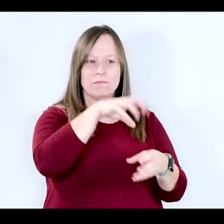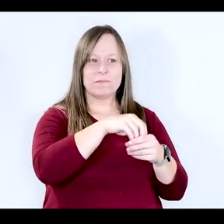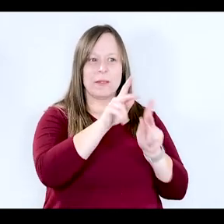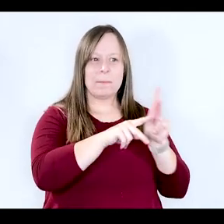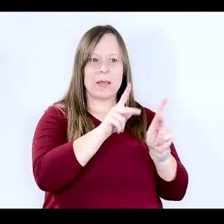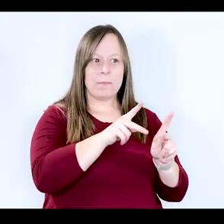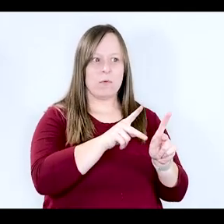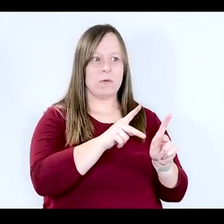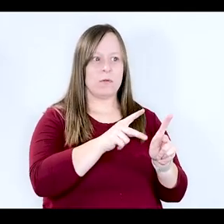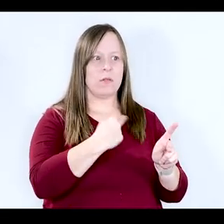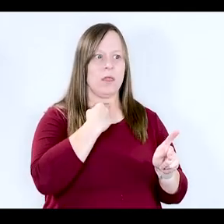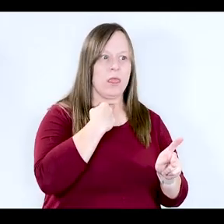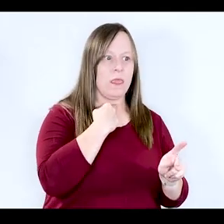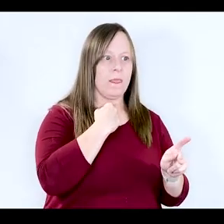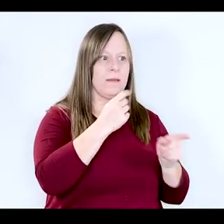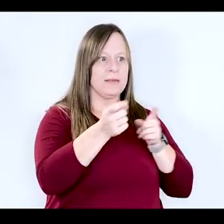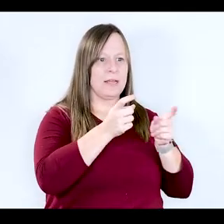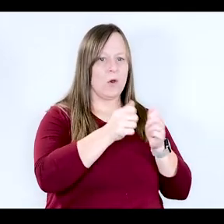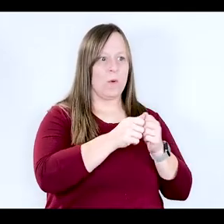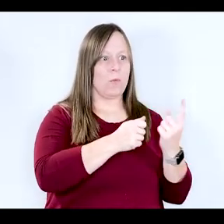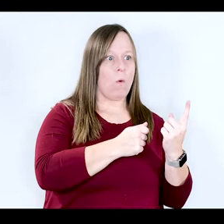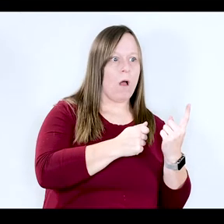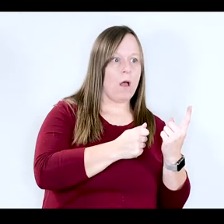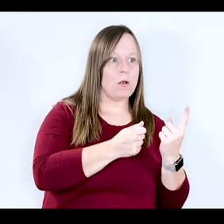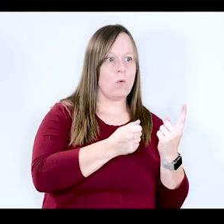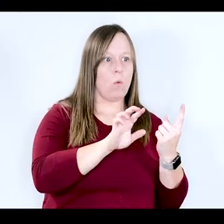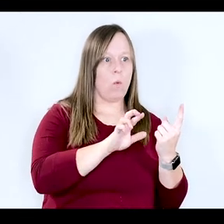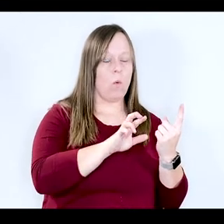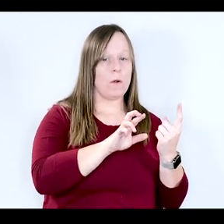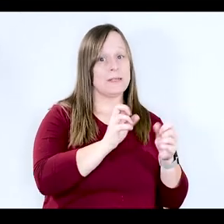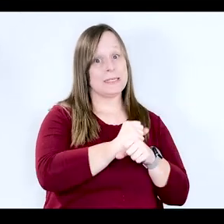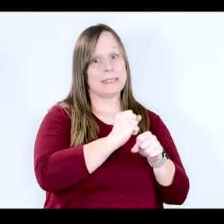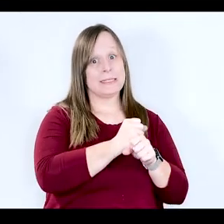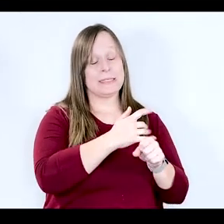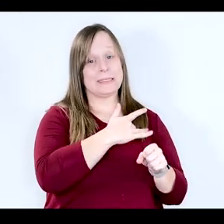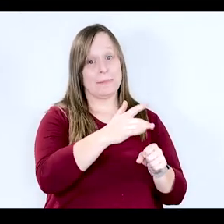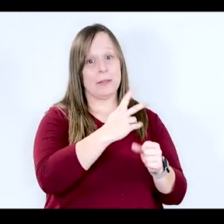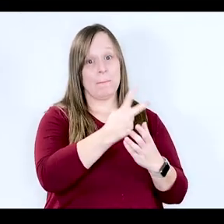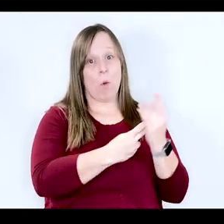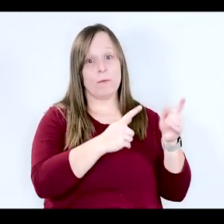who find themselves having to deal with one or statistically usually both of